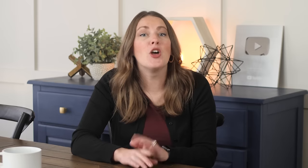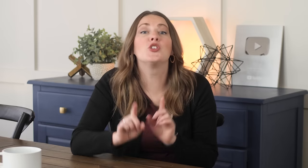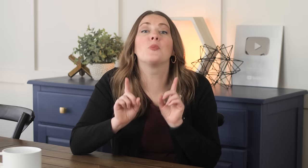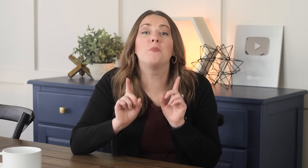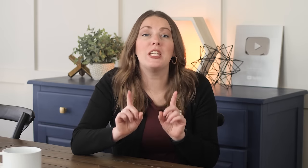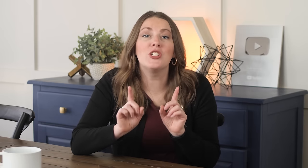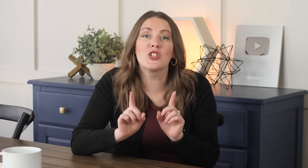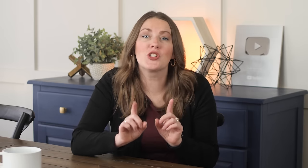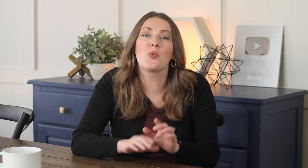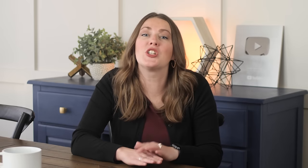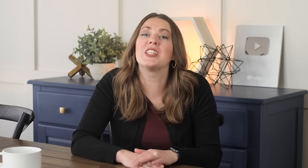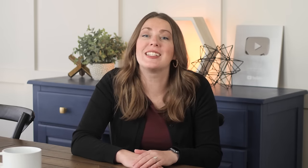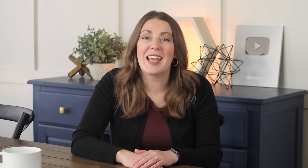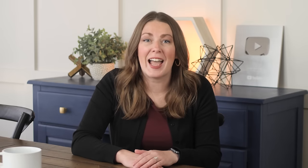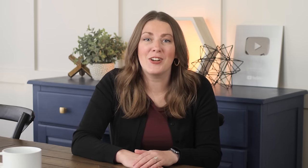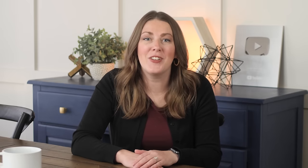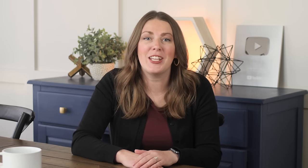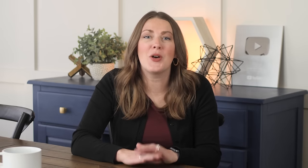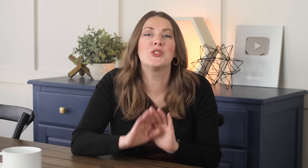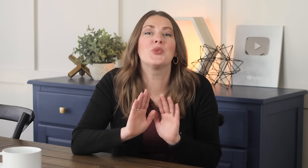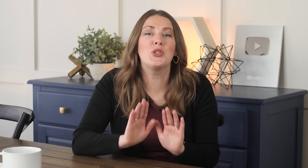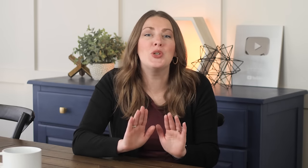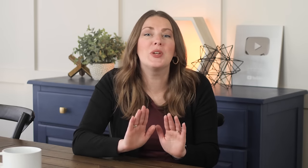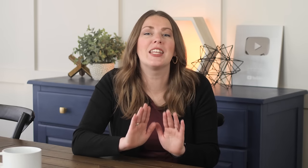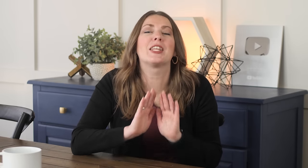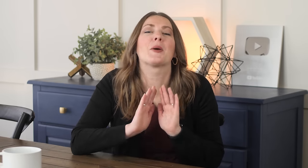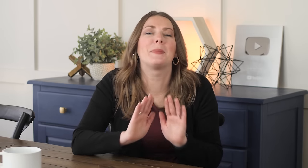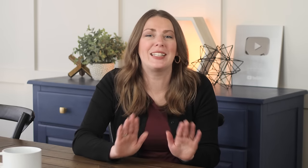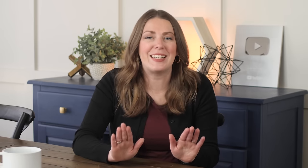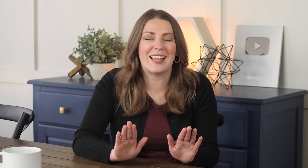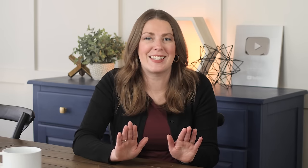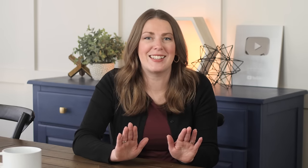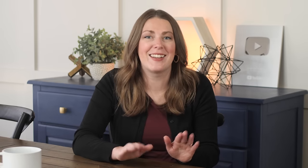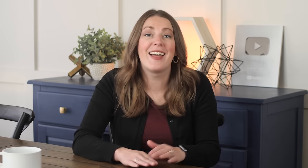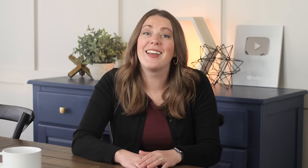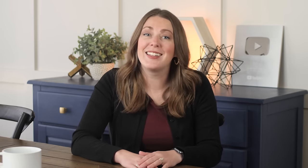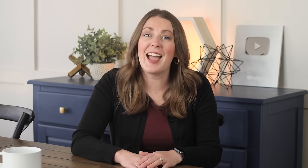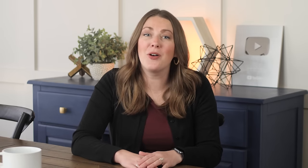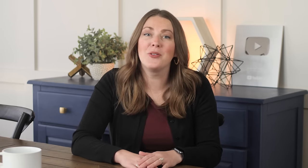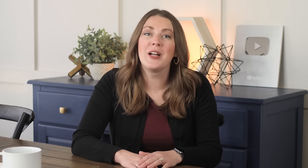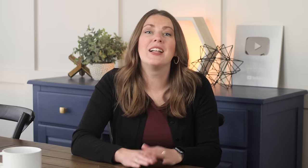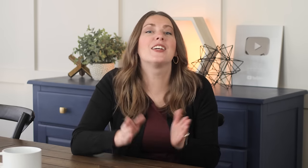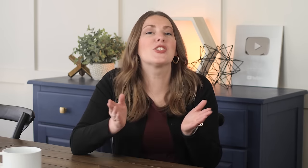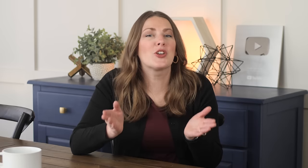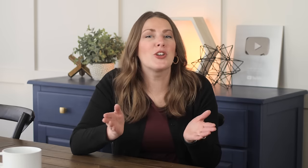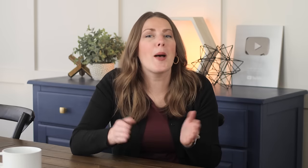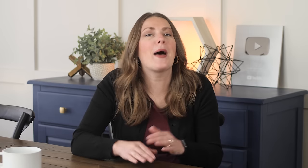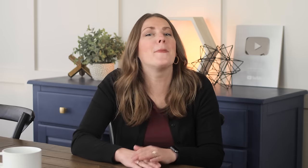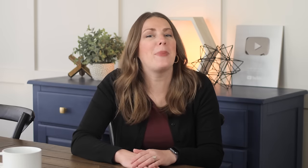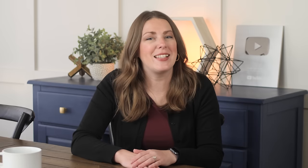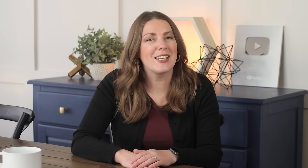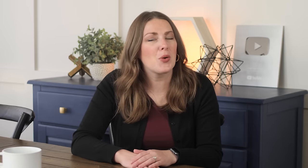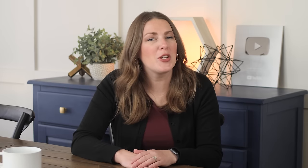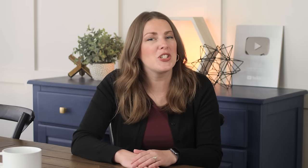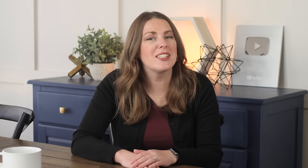what, when, where, why, which, or how the 'Wh' words and put them at the end of the sentence.